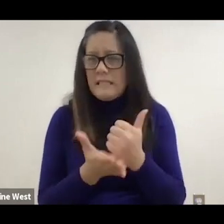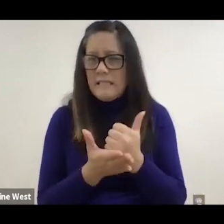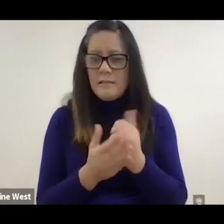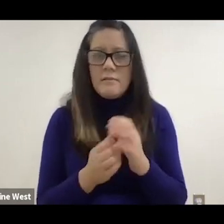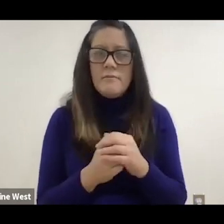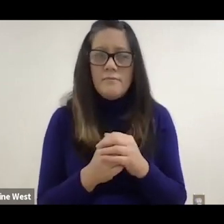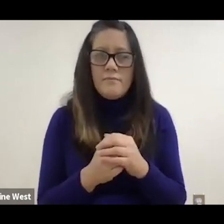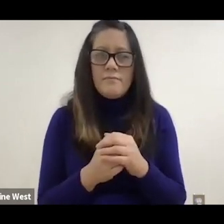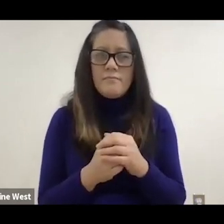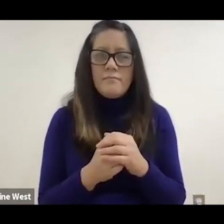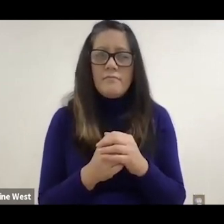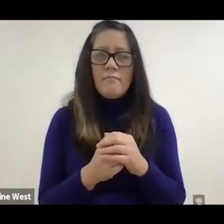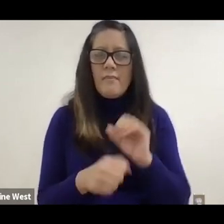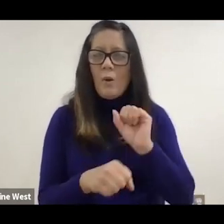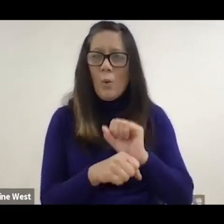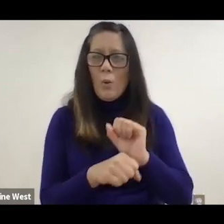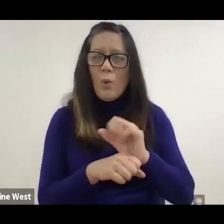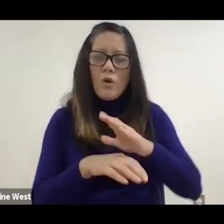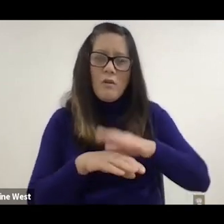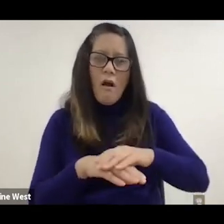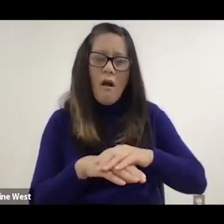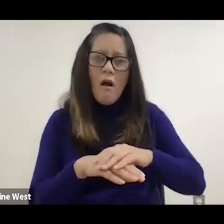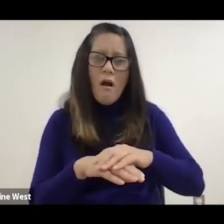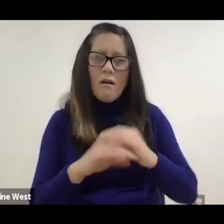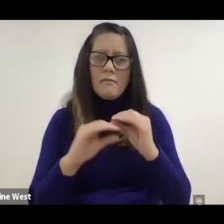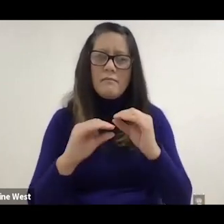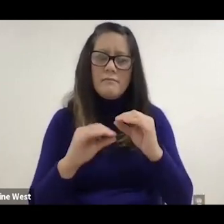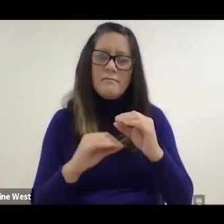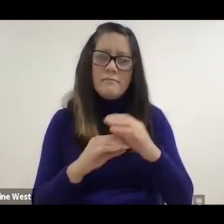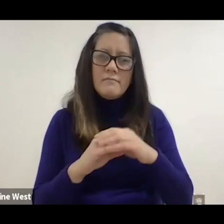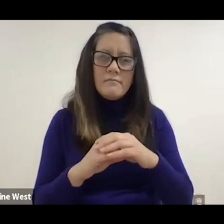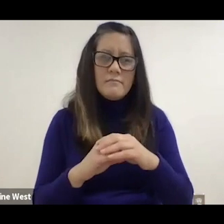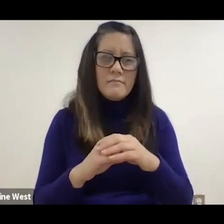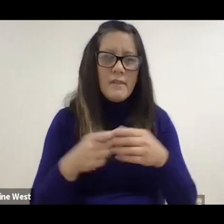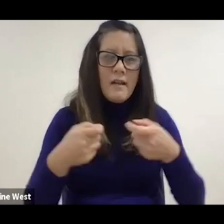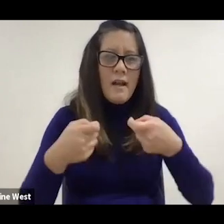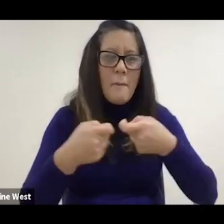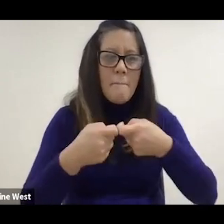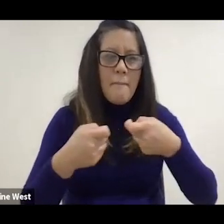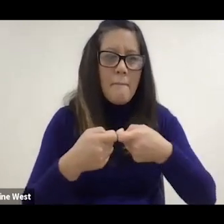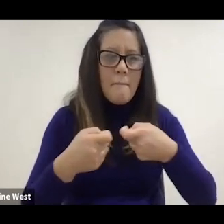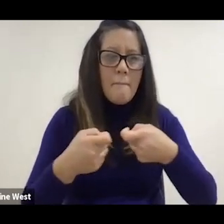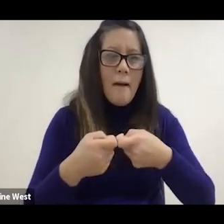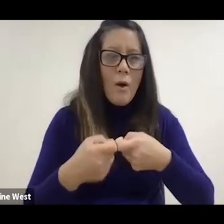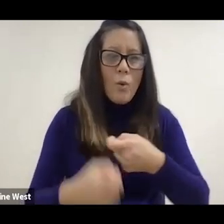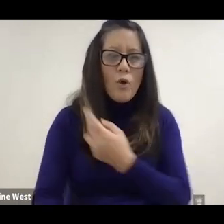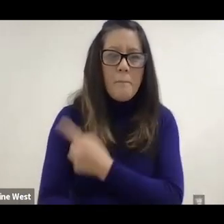so we've been working on it. 0 lift transfer or power painter transport systems will be called.